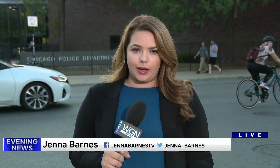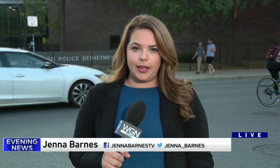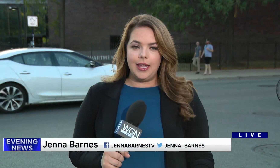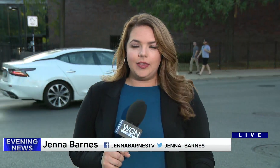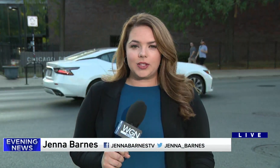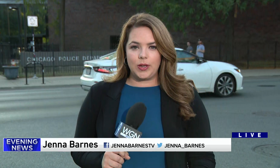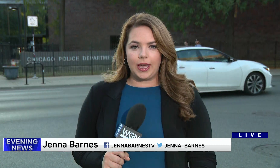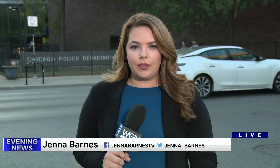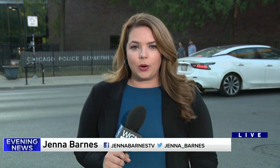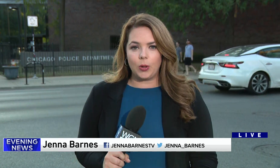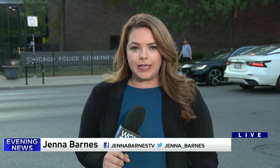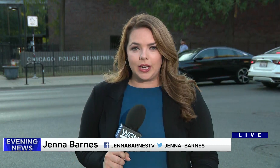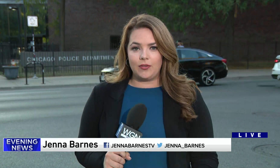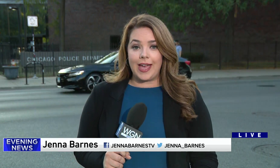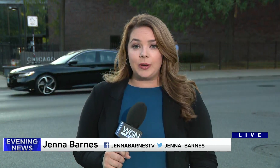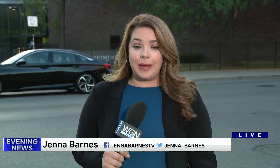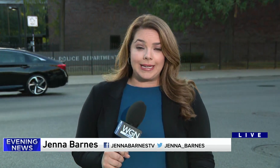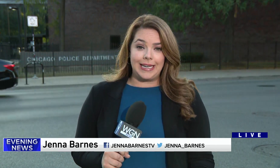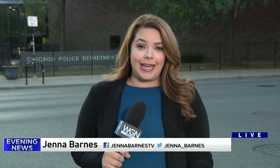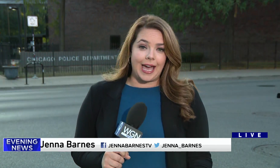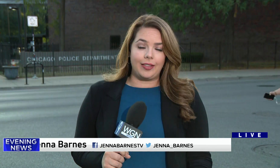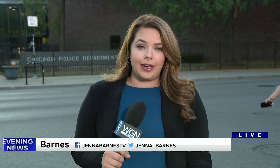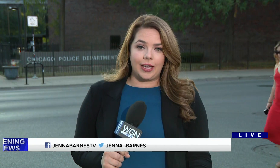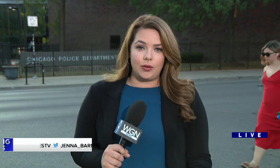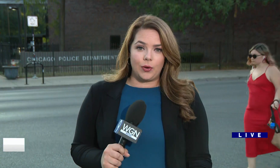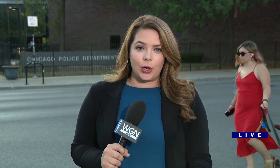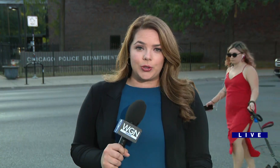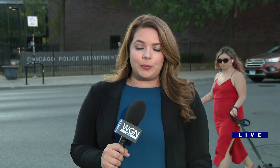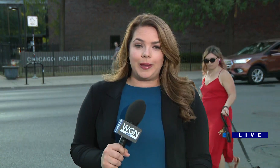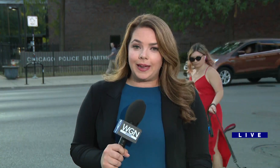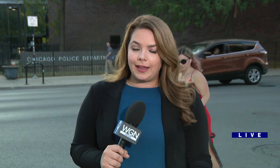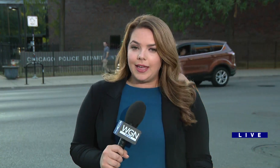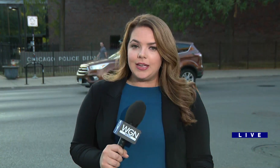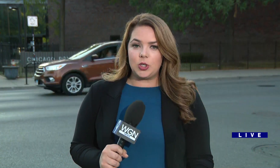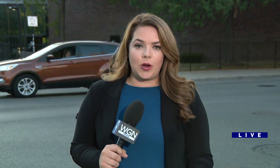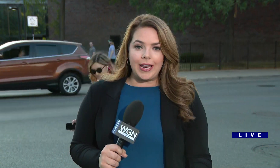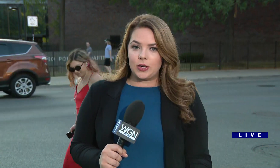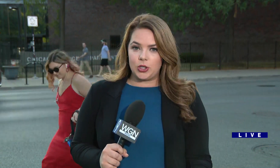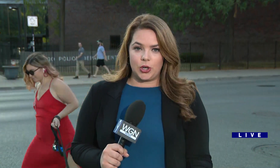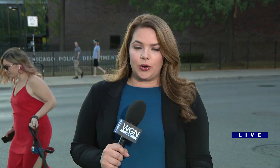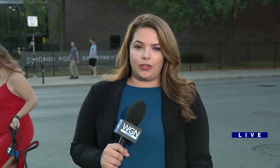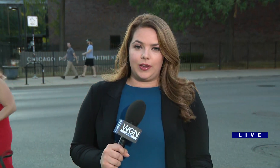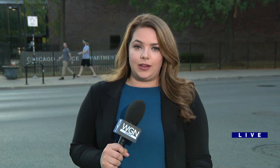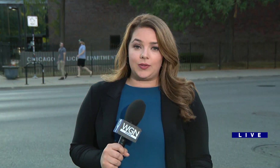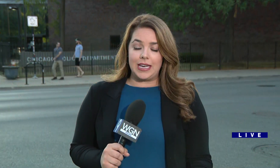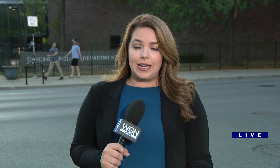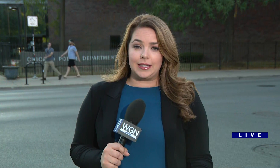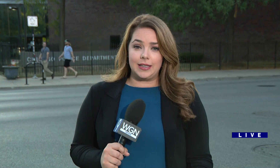PROTECTOR TO DETER ANY FUTURE THIEVES THAT DETERRENCE IS SOMETHING THAT POLICE HERE AT THE 14TH DISTRICT ARE WORKING ON THIS WEEKEND. THEY'RE